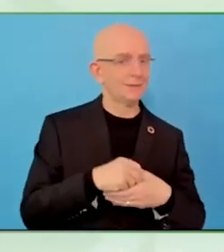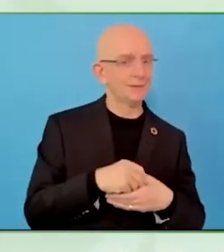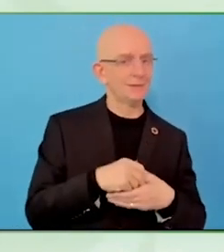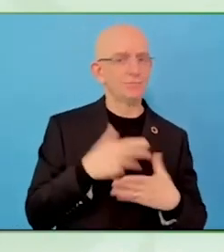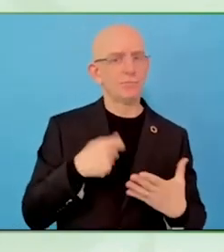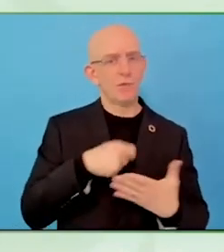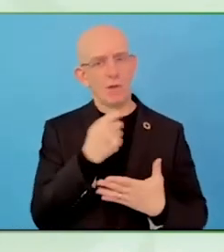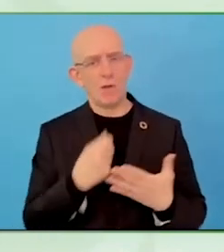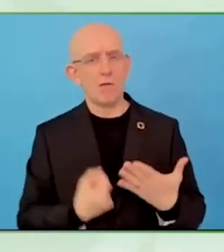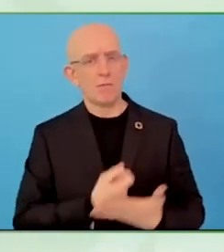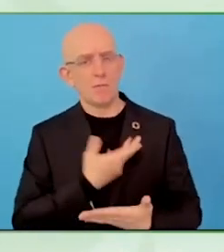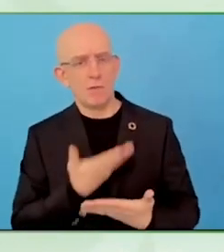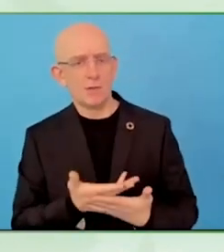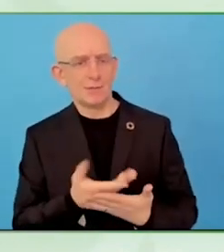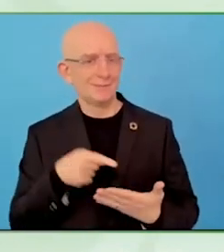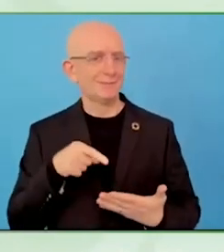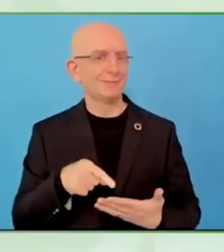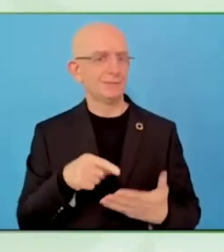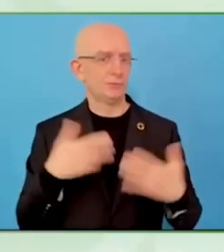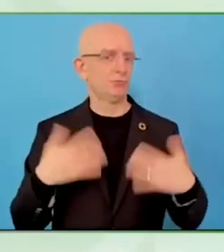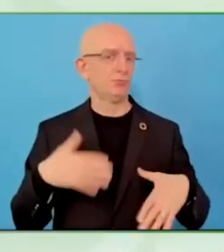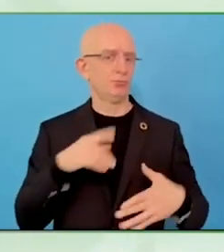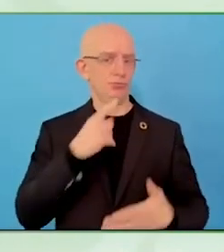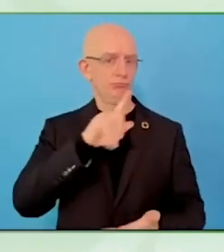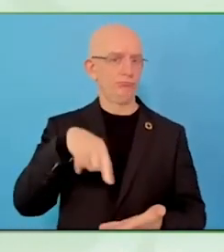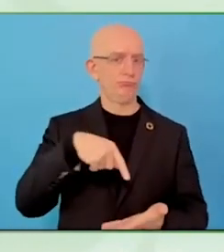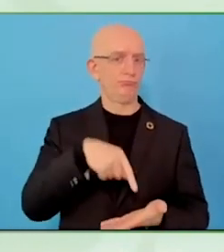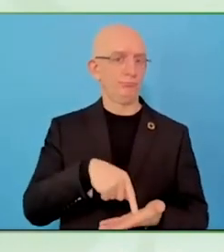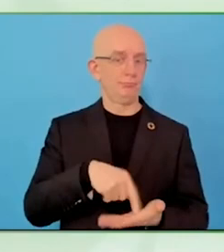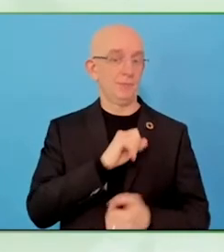I will be talking more about accessibility during the interview.